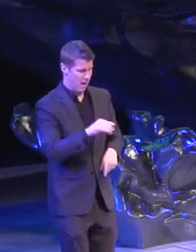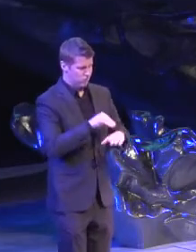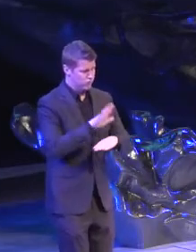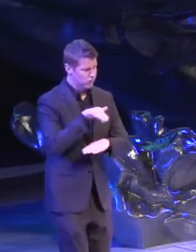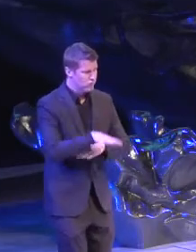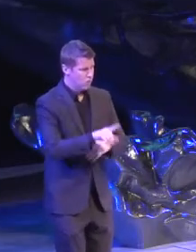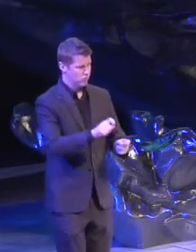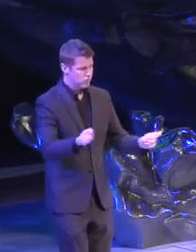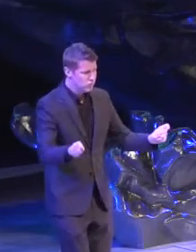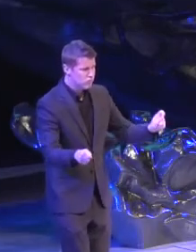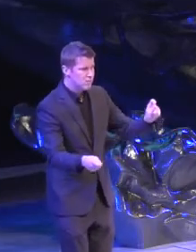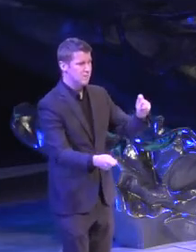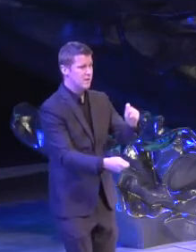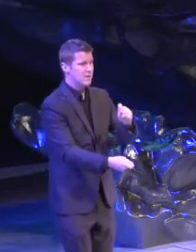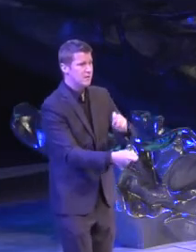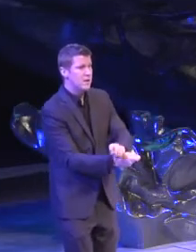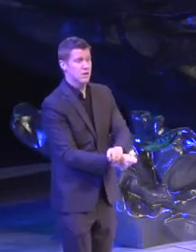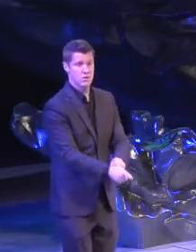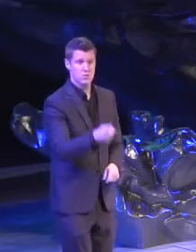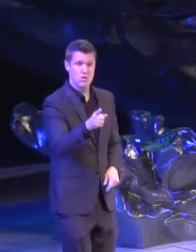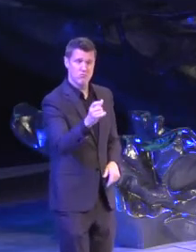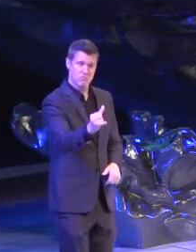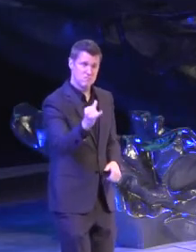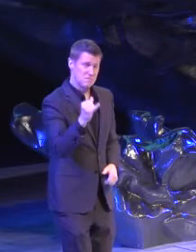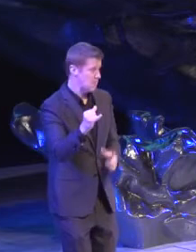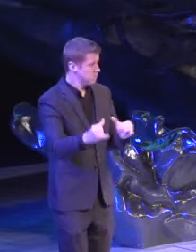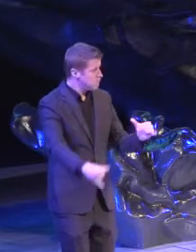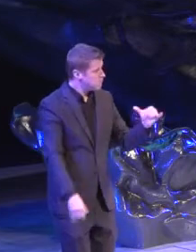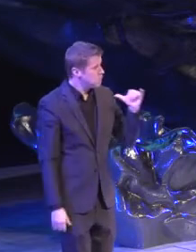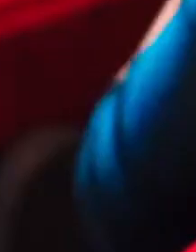Me being me, me being me, yeah, is revolutionary now